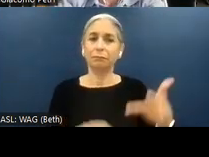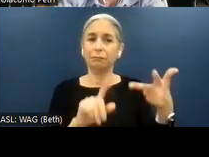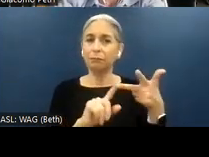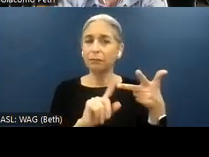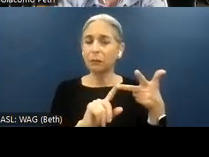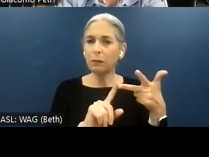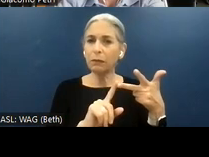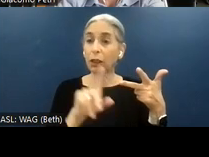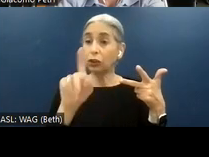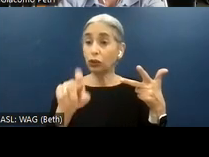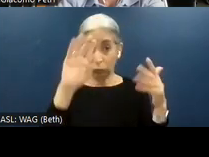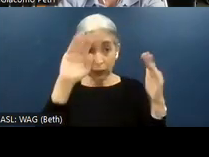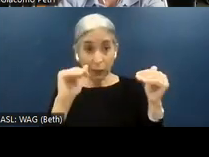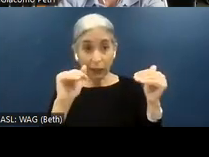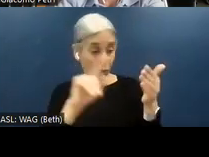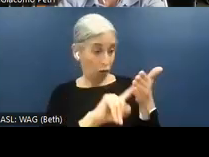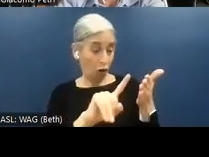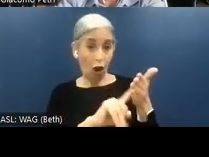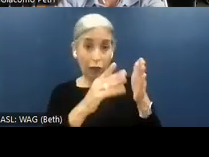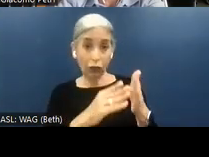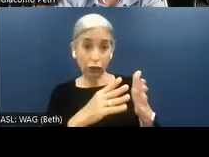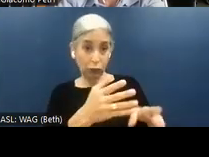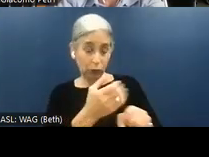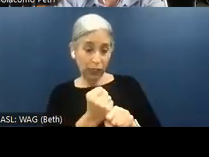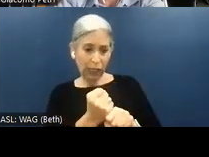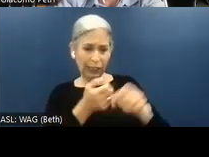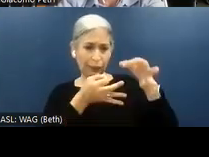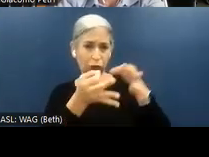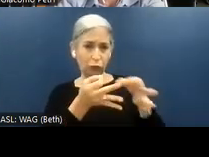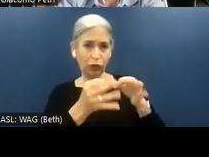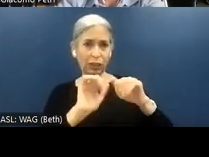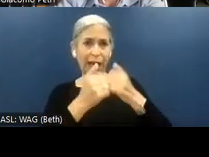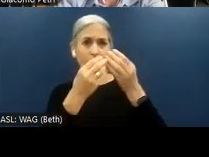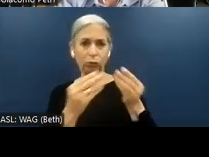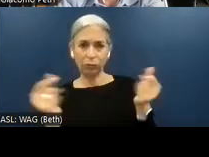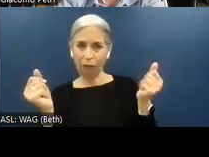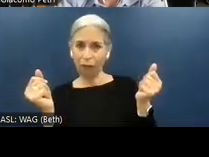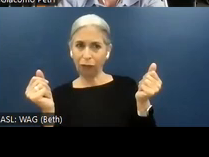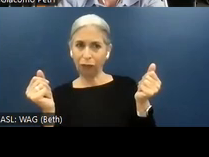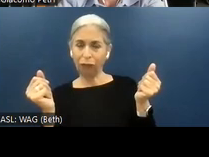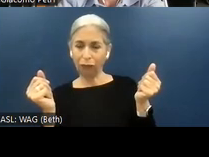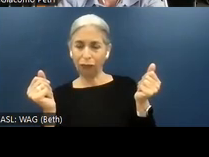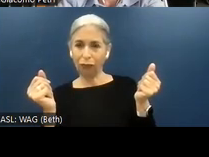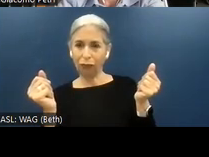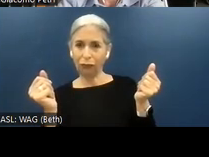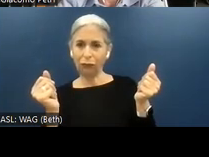You should expect from an audit to receive instructions on how to resolve. You should